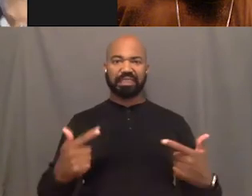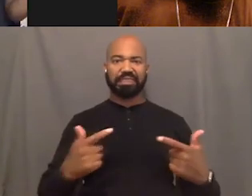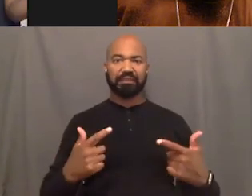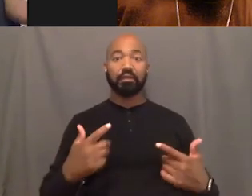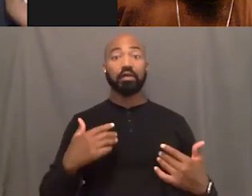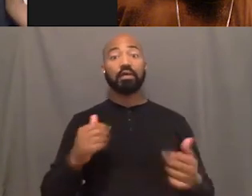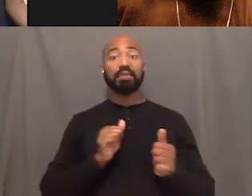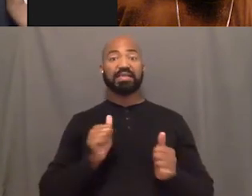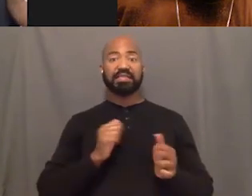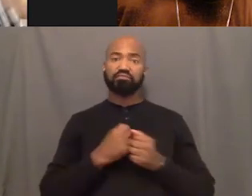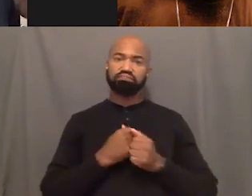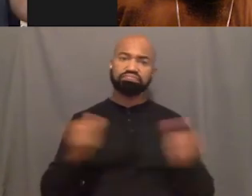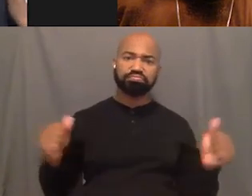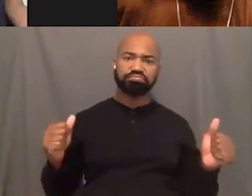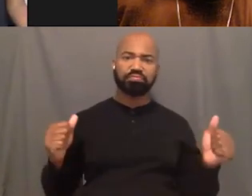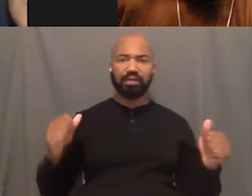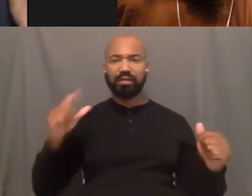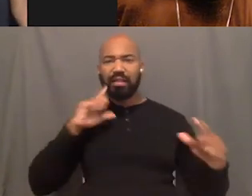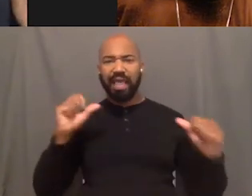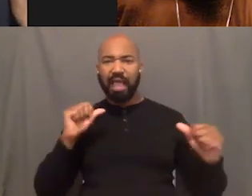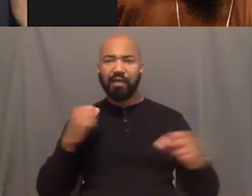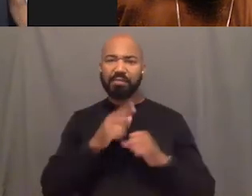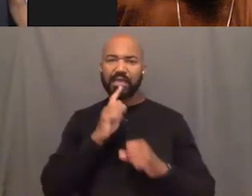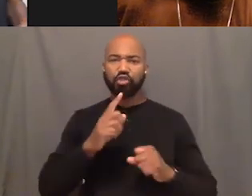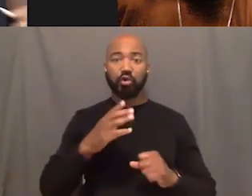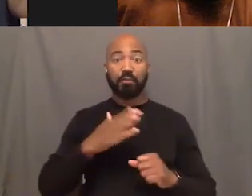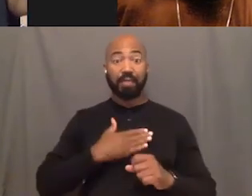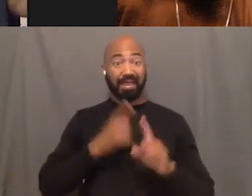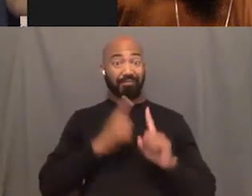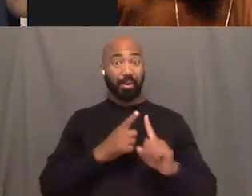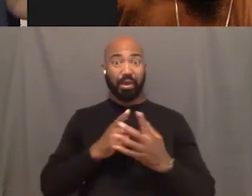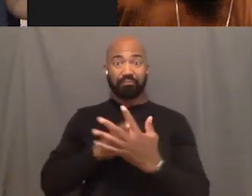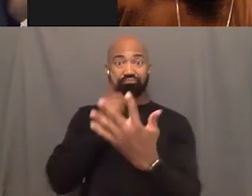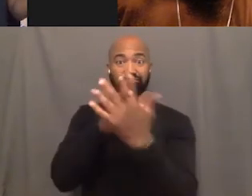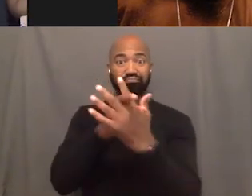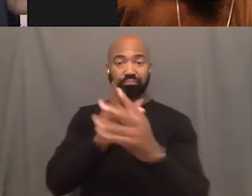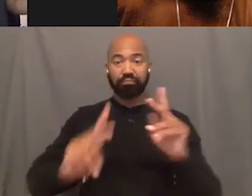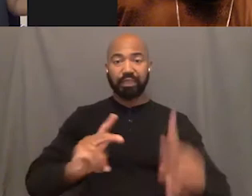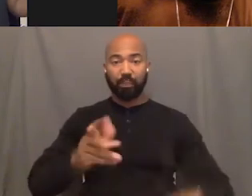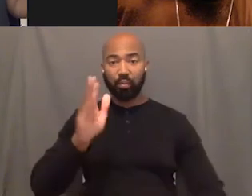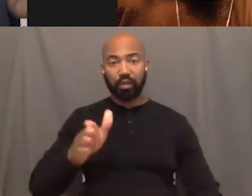and furiously and get my point across. I'm going to be shero today.